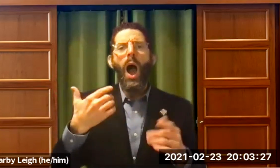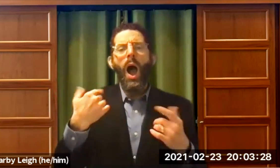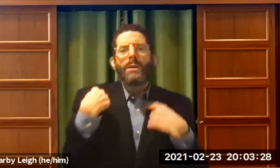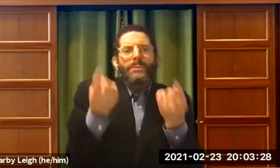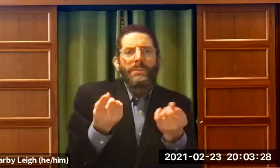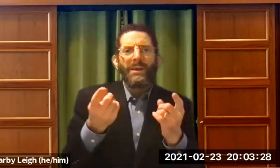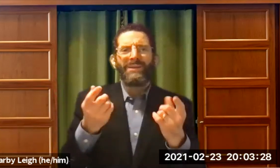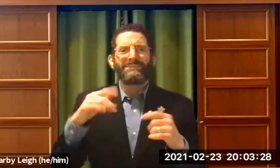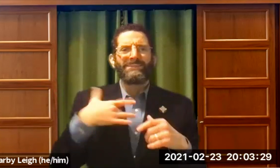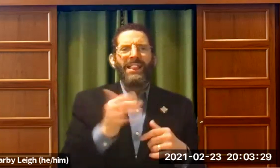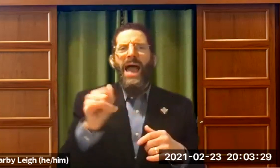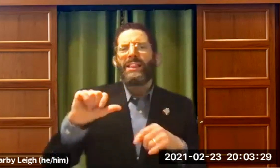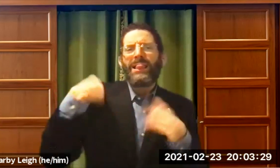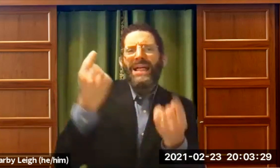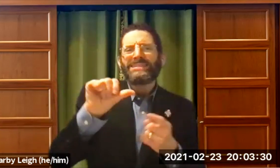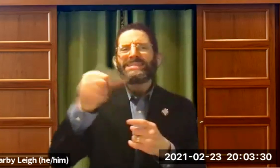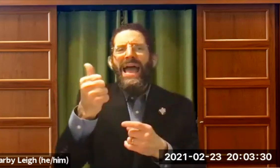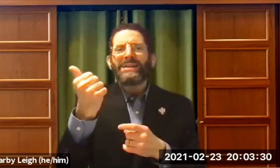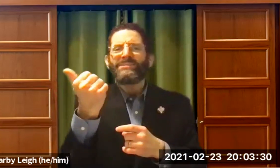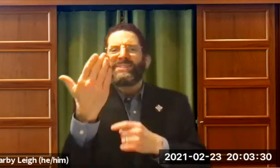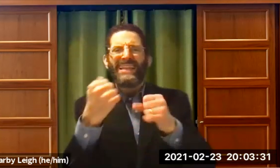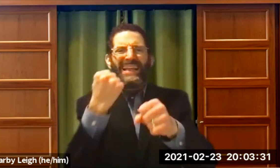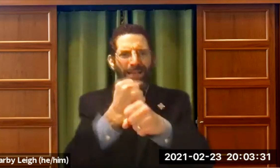it, then their heart will be in the right place.